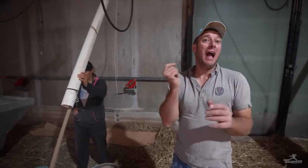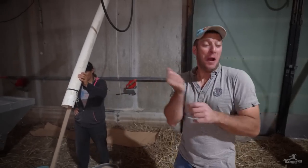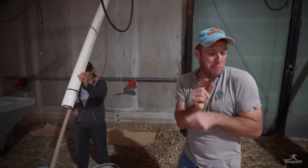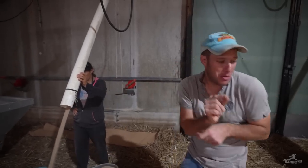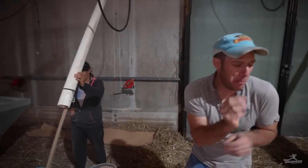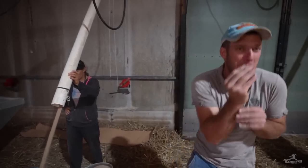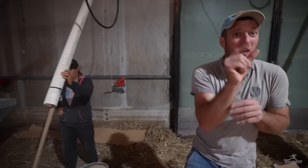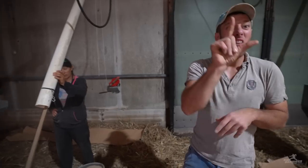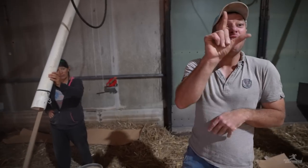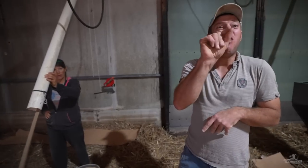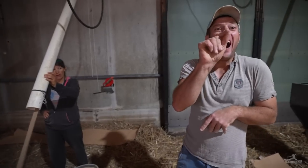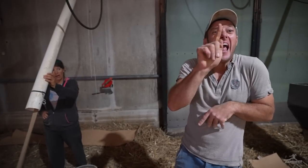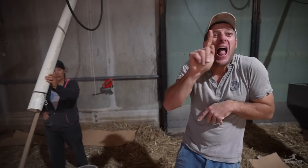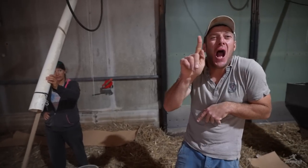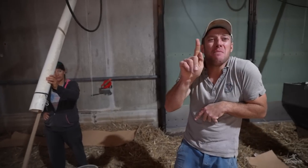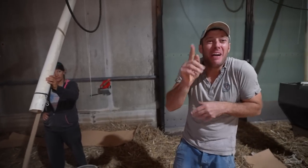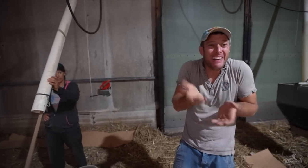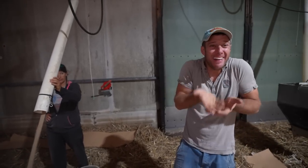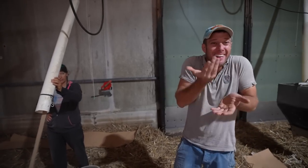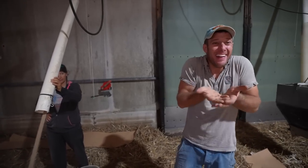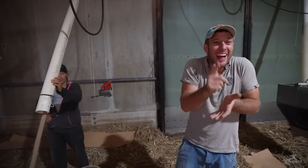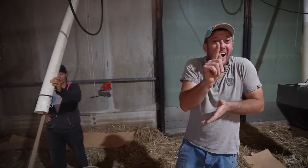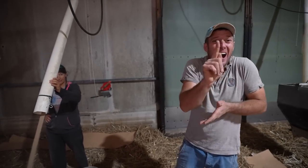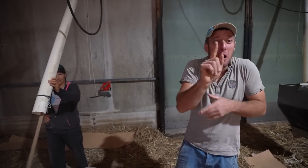The baby chicks are 20 grams right now,